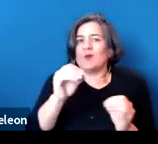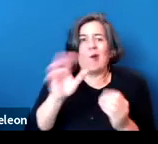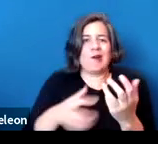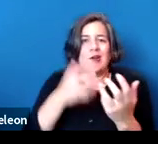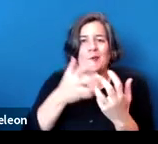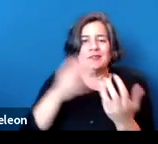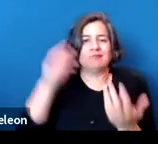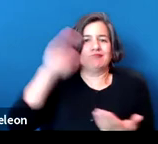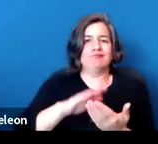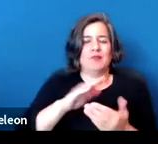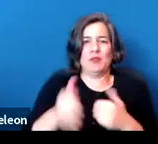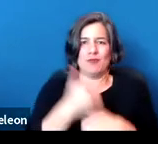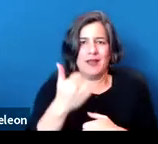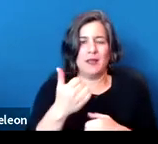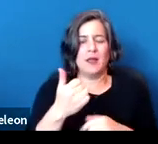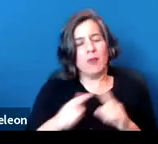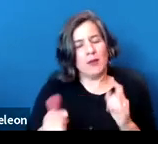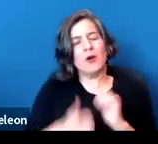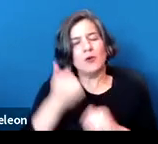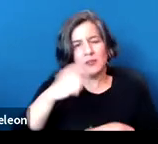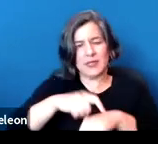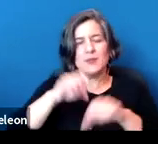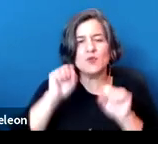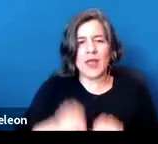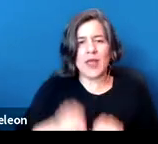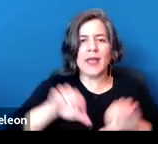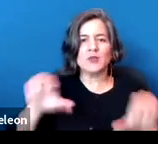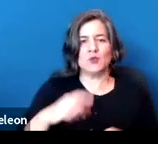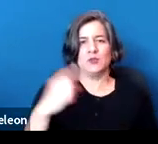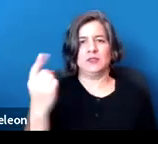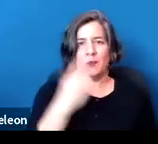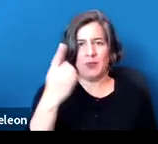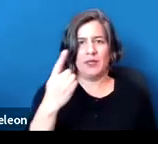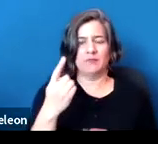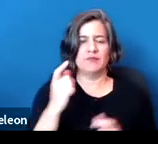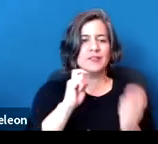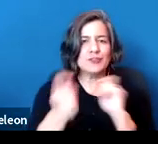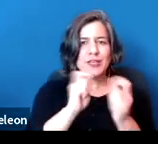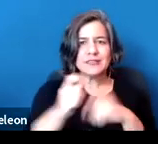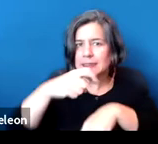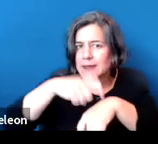but more often than not, there's things that you can do, such as adjusting timing, adjusting path